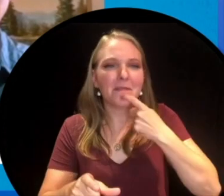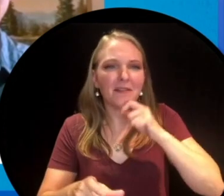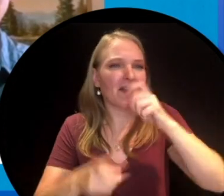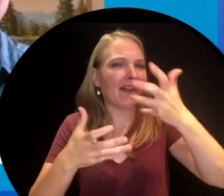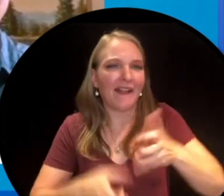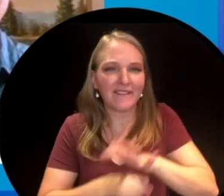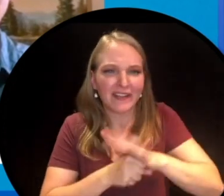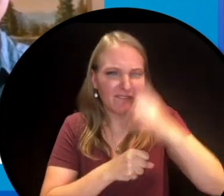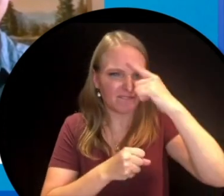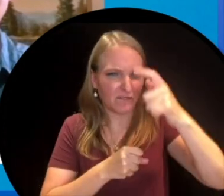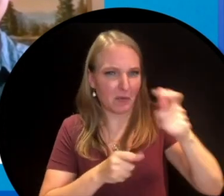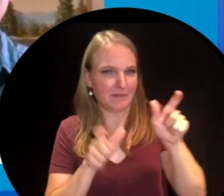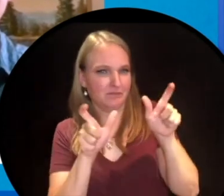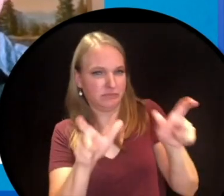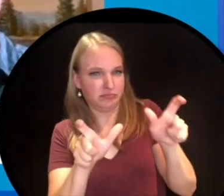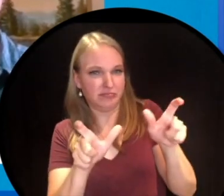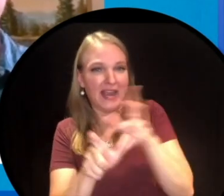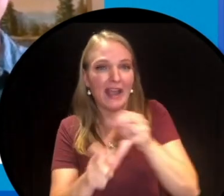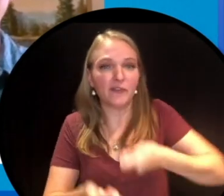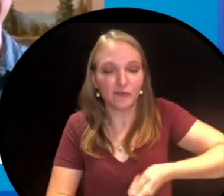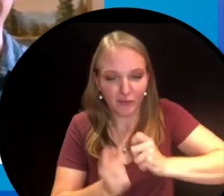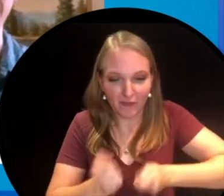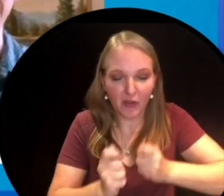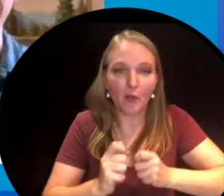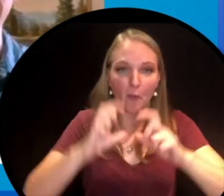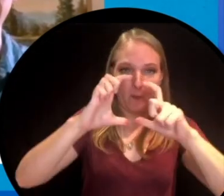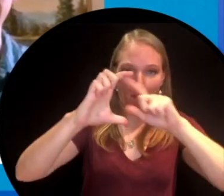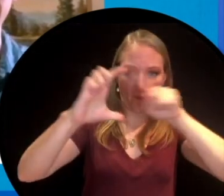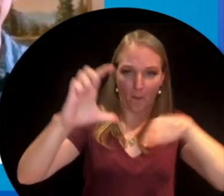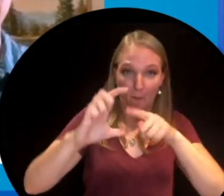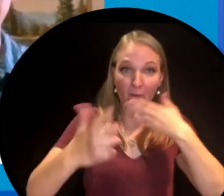and strangely enough shovels with holes in the middle weren't so good for digging